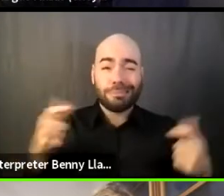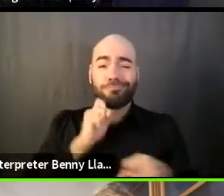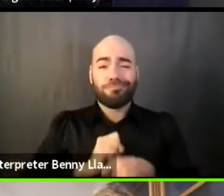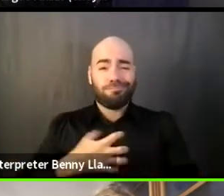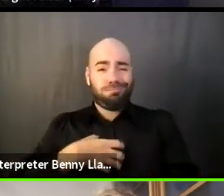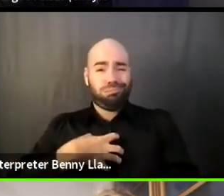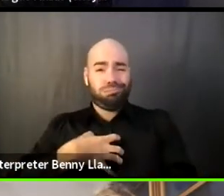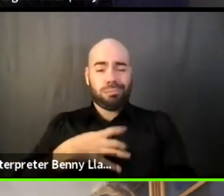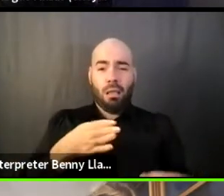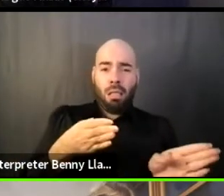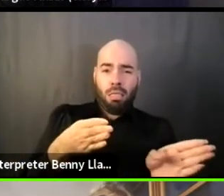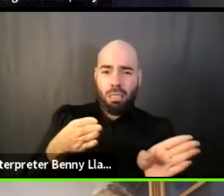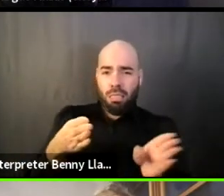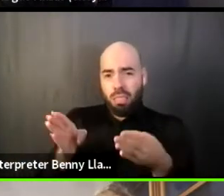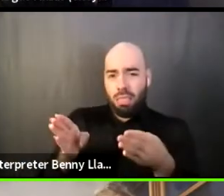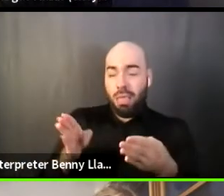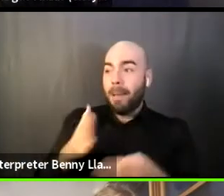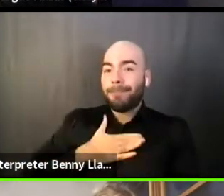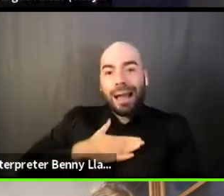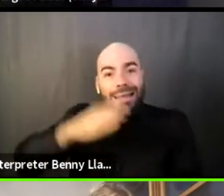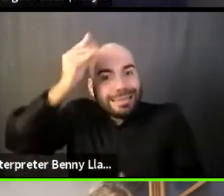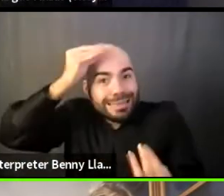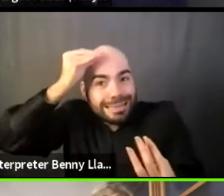in my thinking and in the organization's thinking